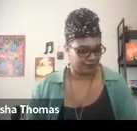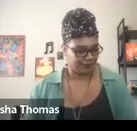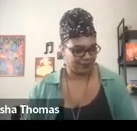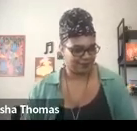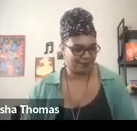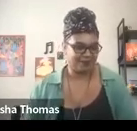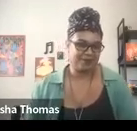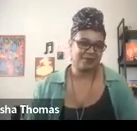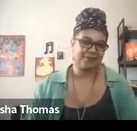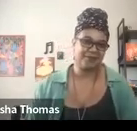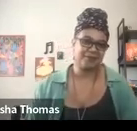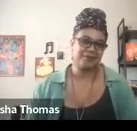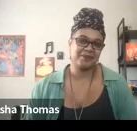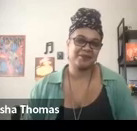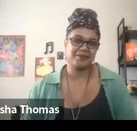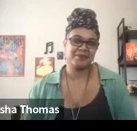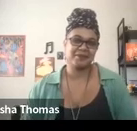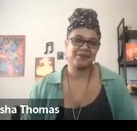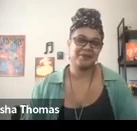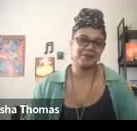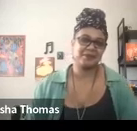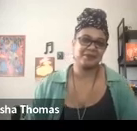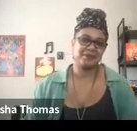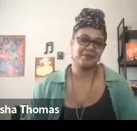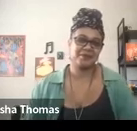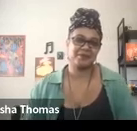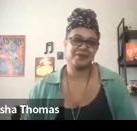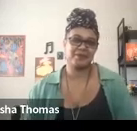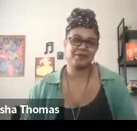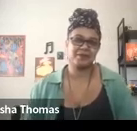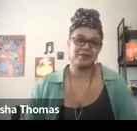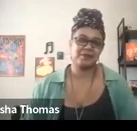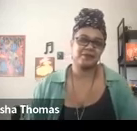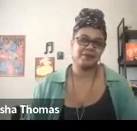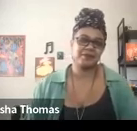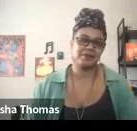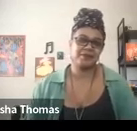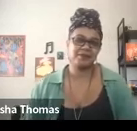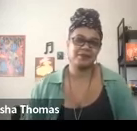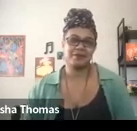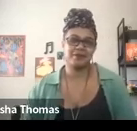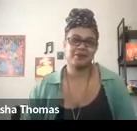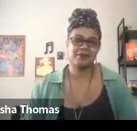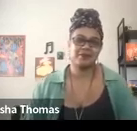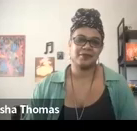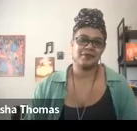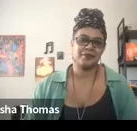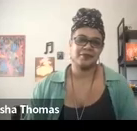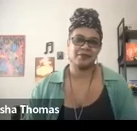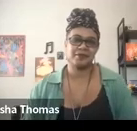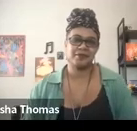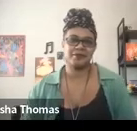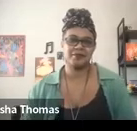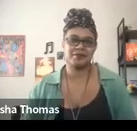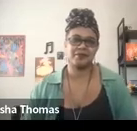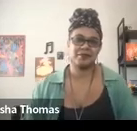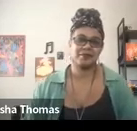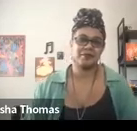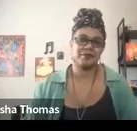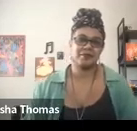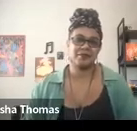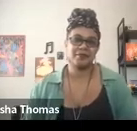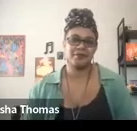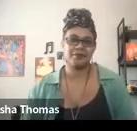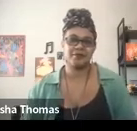Oh, my precious spirit, I welcome your wisdom today, my many mothers.